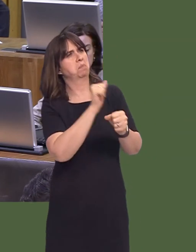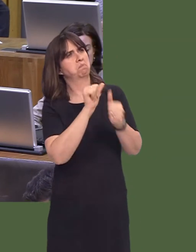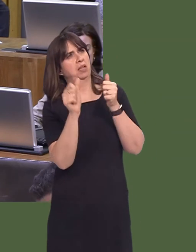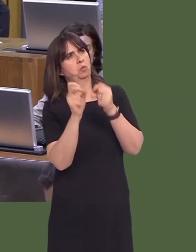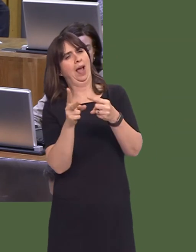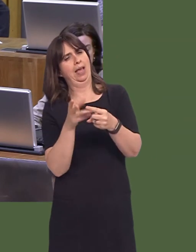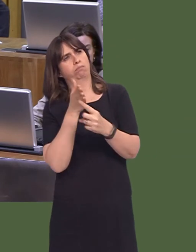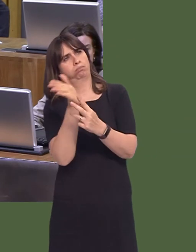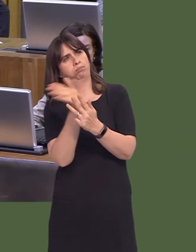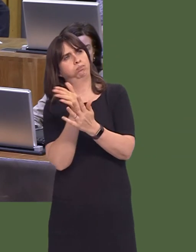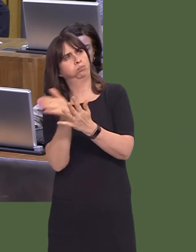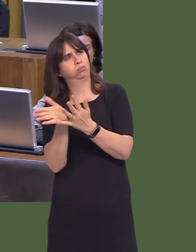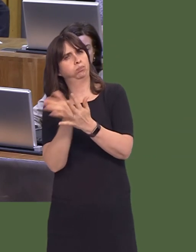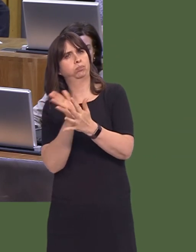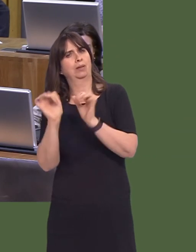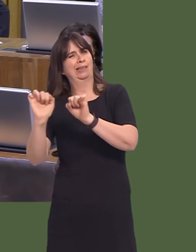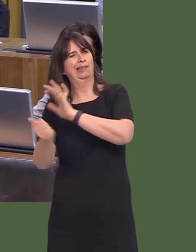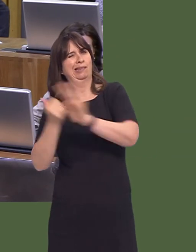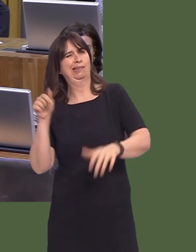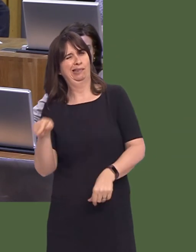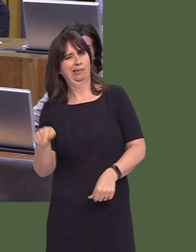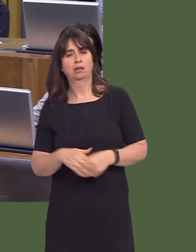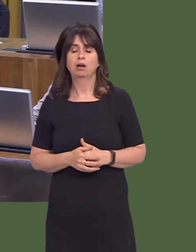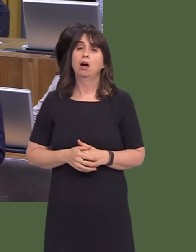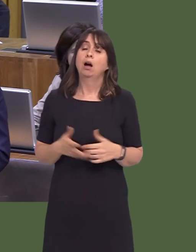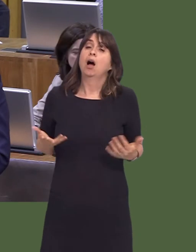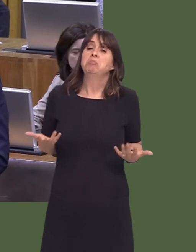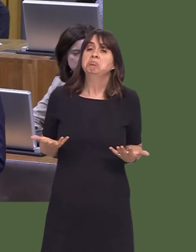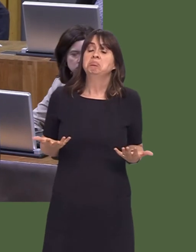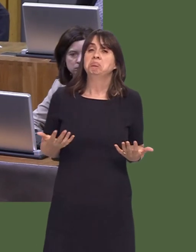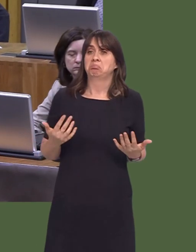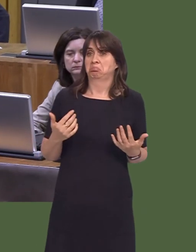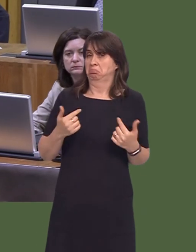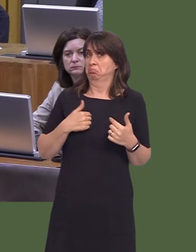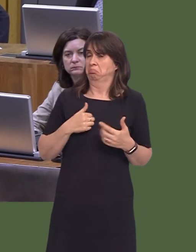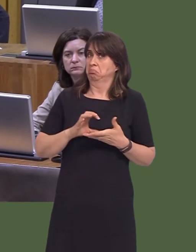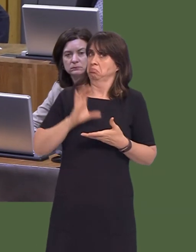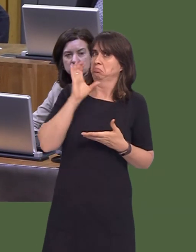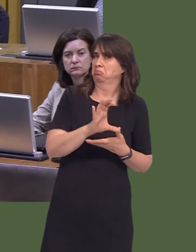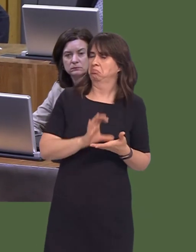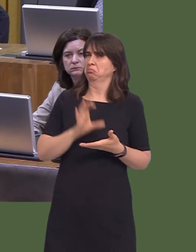way of dealing with diabetes. I can say that we do continue to invest record amounts in